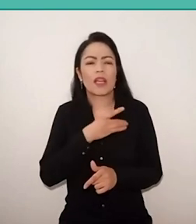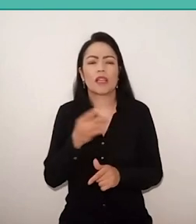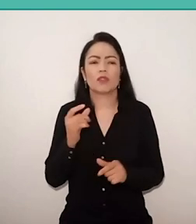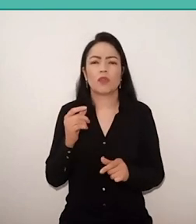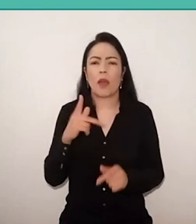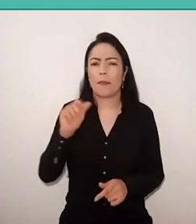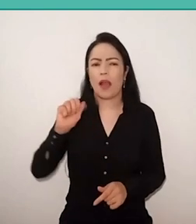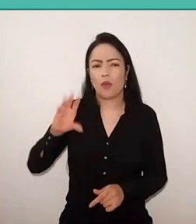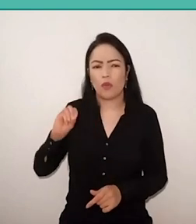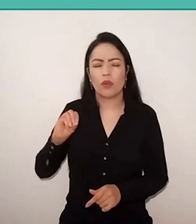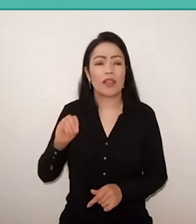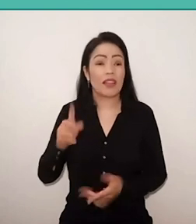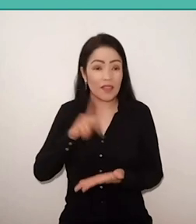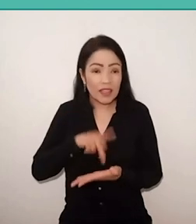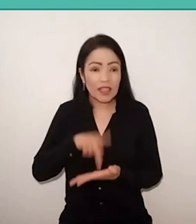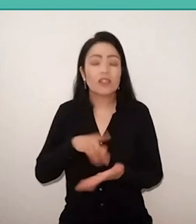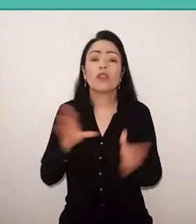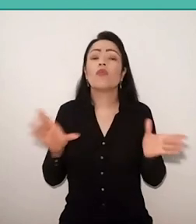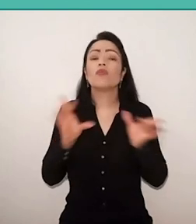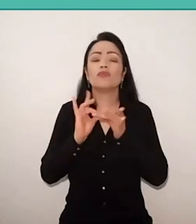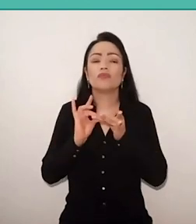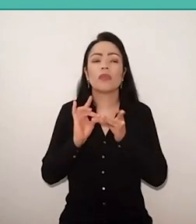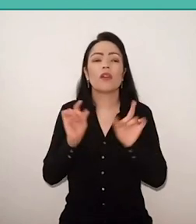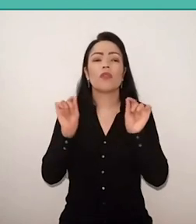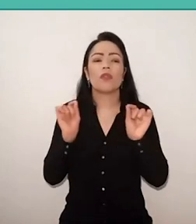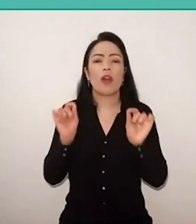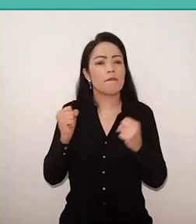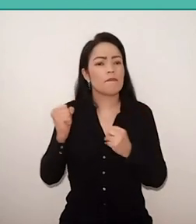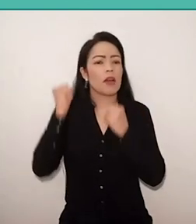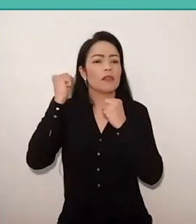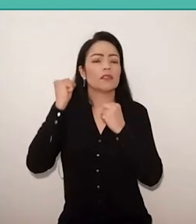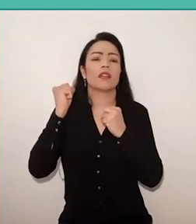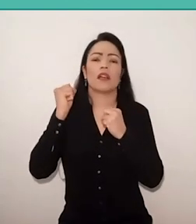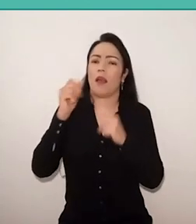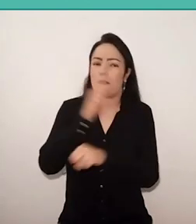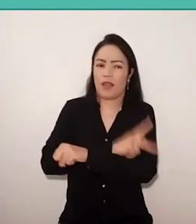actually it's connected with the educational pedagogical power of work.